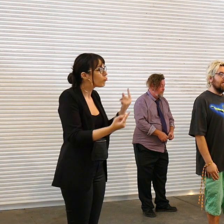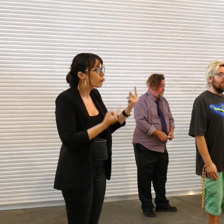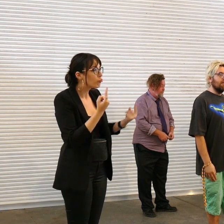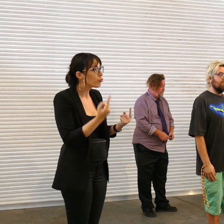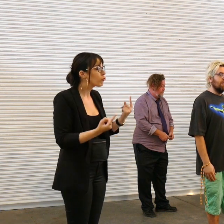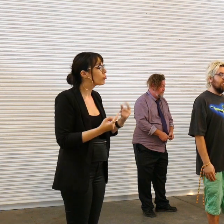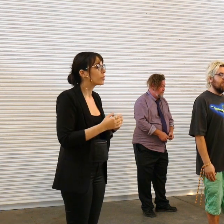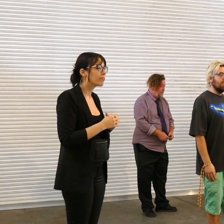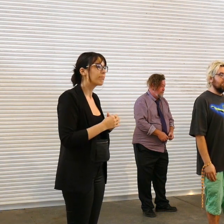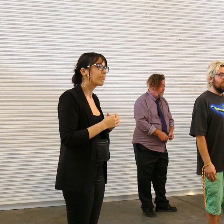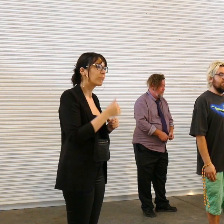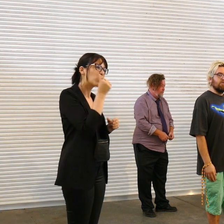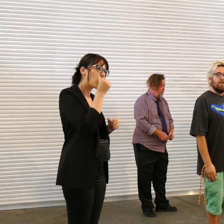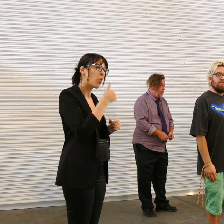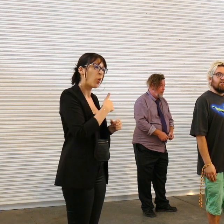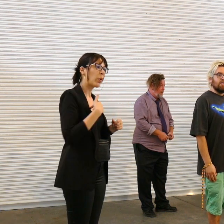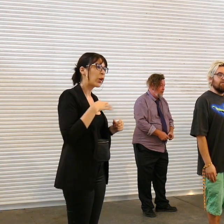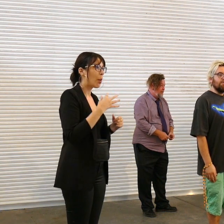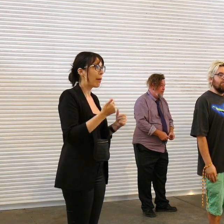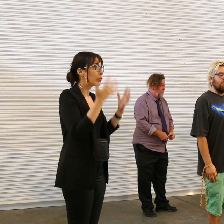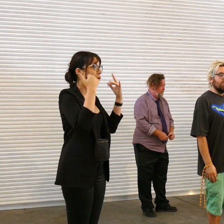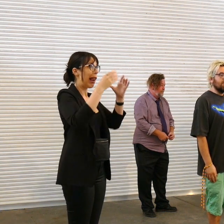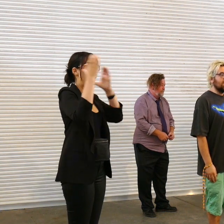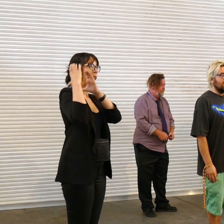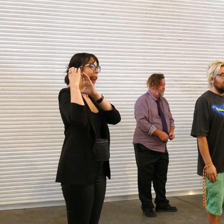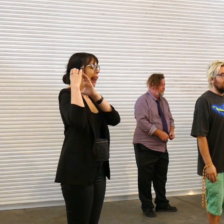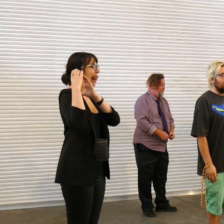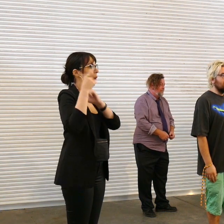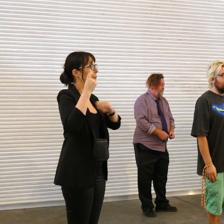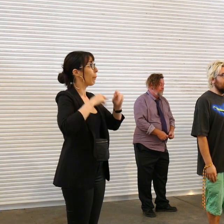that um you know we don't have to put some much stress on ourselves to be perfect and uh to make